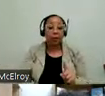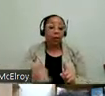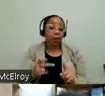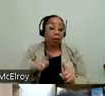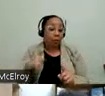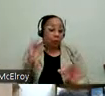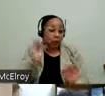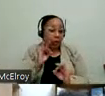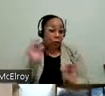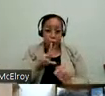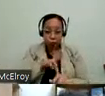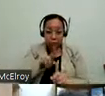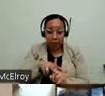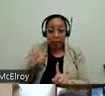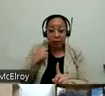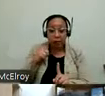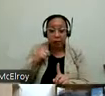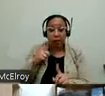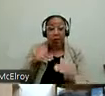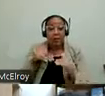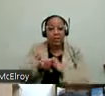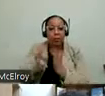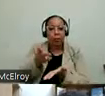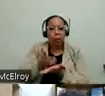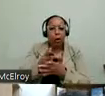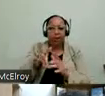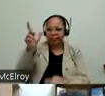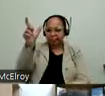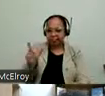accessible parking permit, if you were denied, you -- so the application is